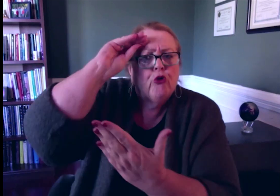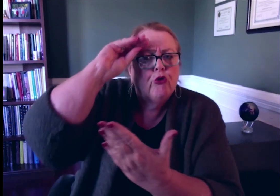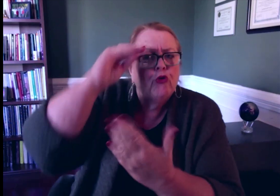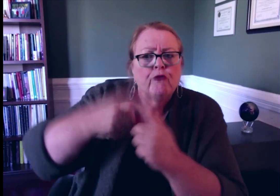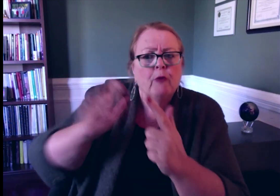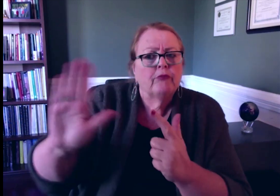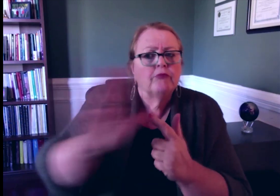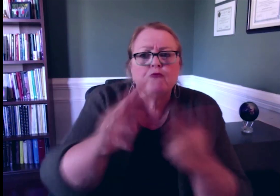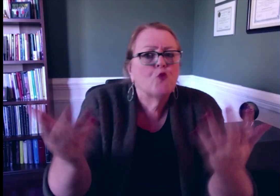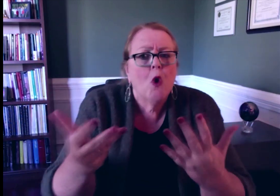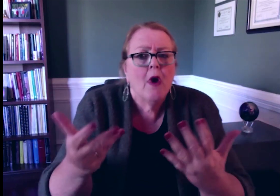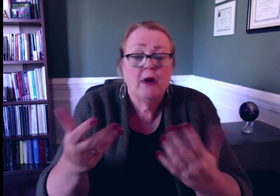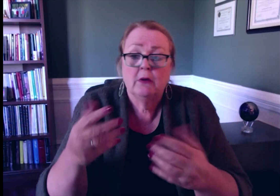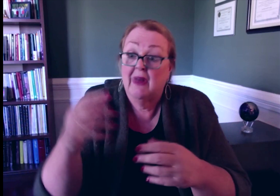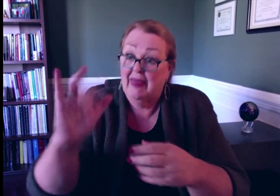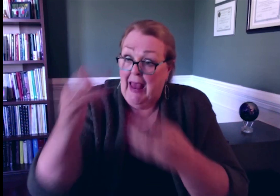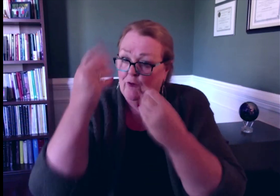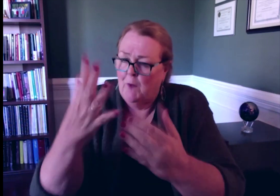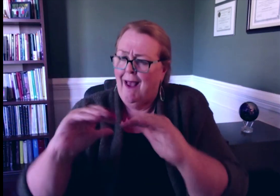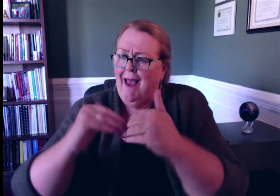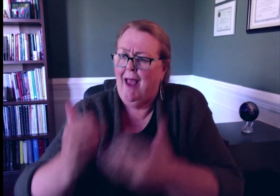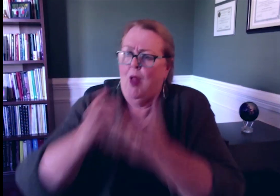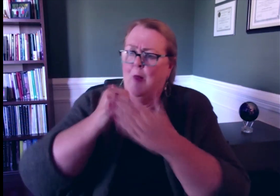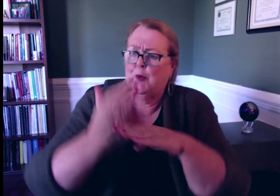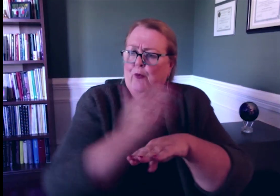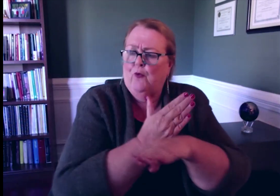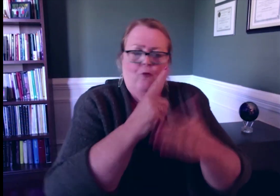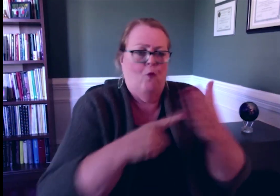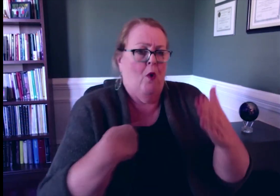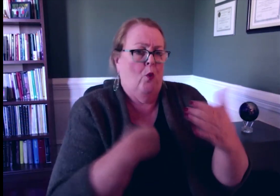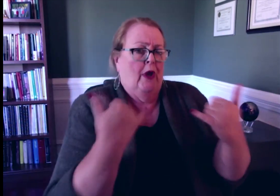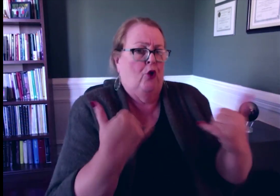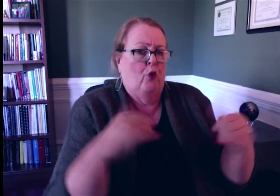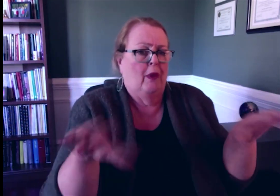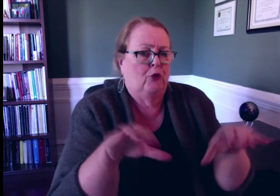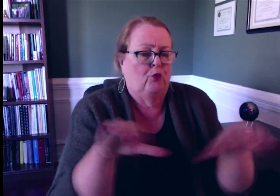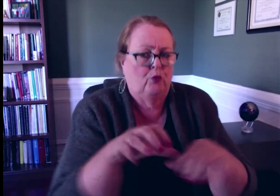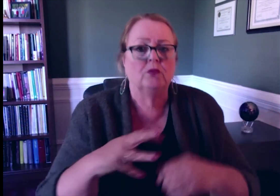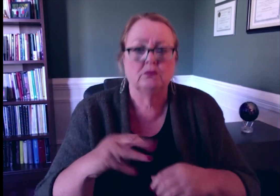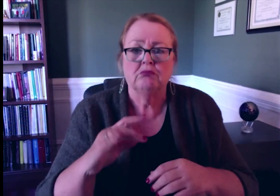We felt that we could learn from these case studies, to see how that information could help improve RID's performance.